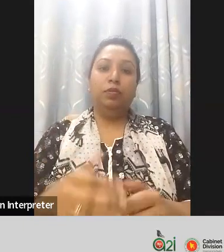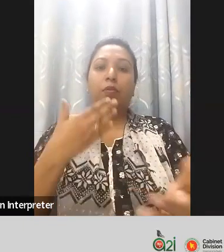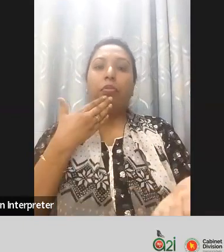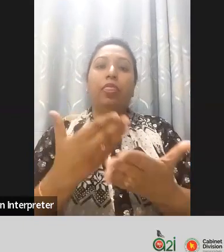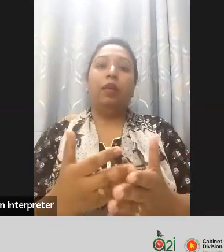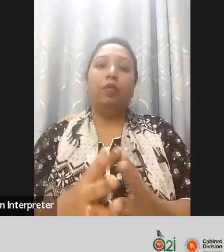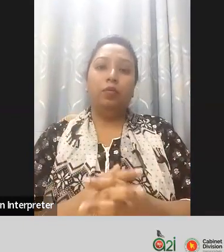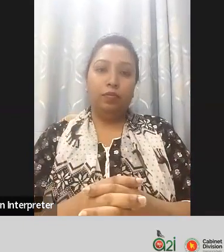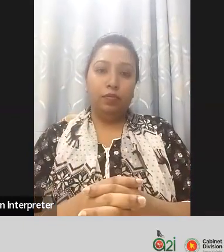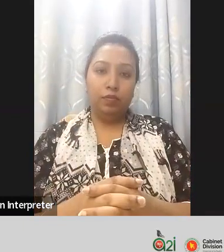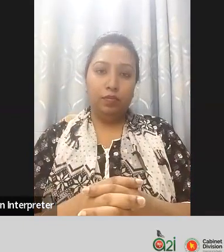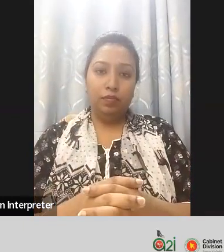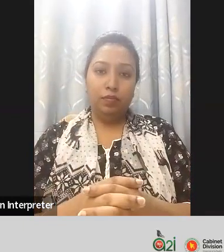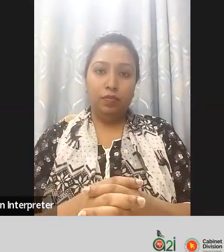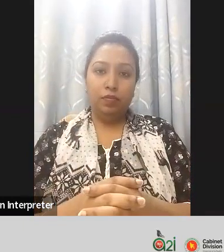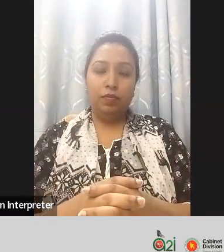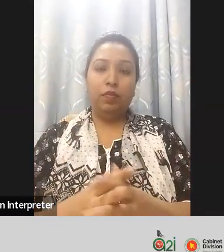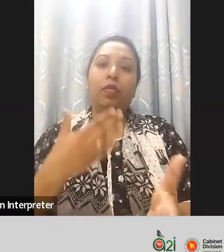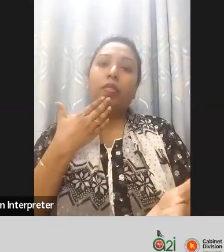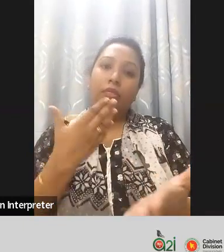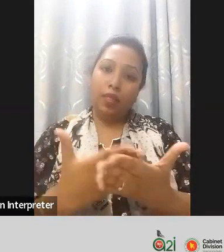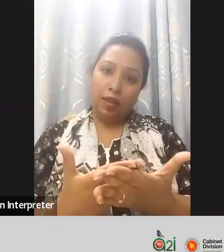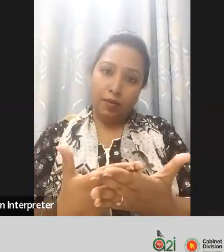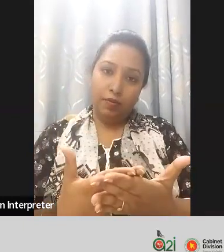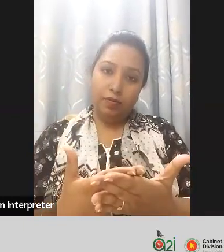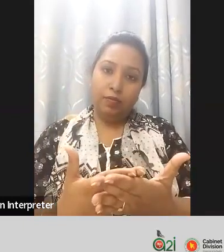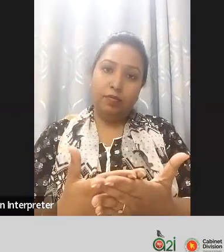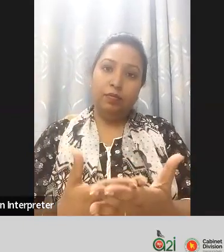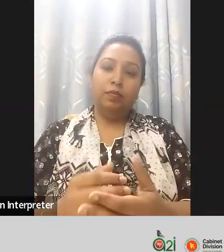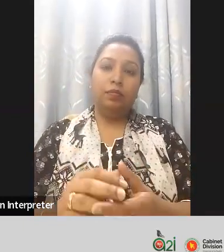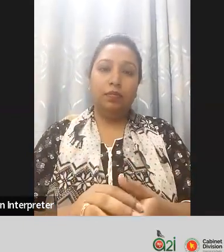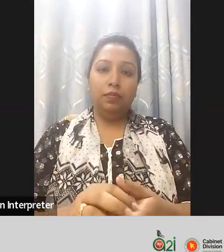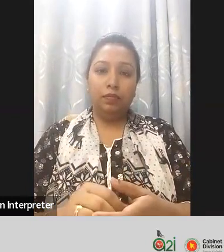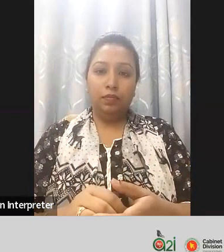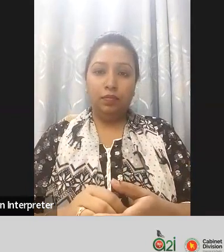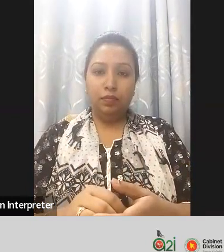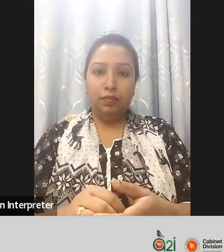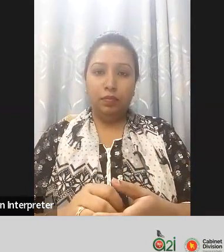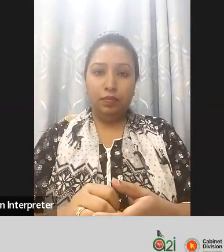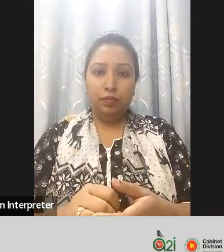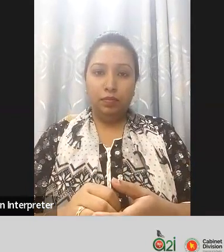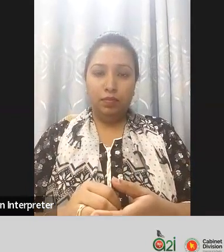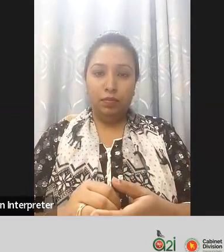so I don't know if there's any last comment Monica and Muhammad